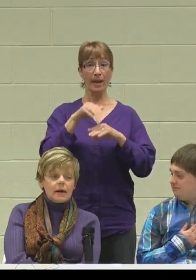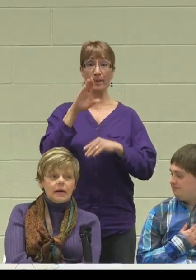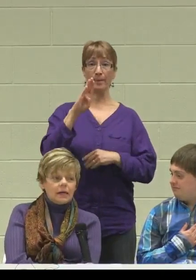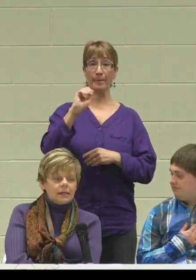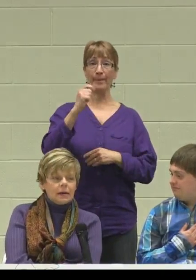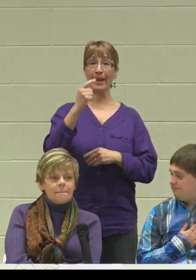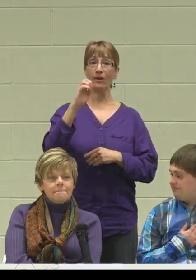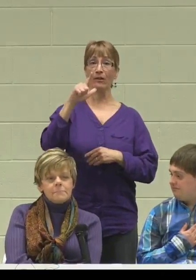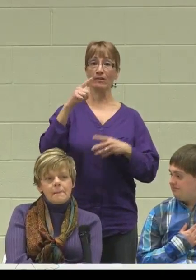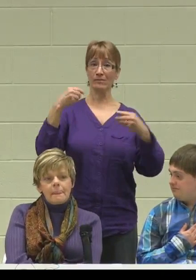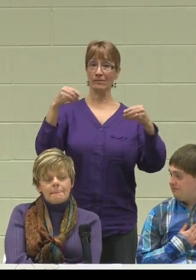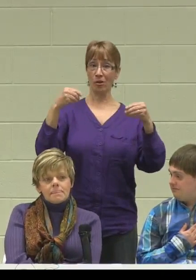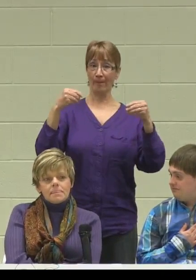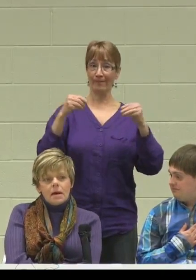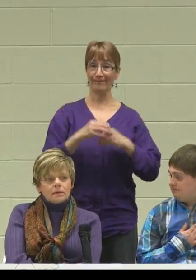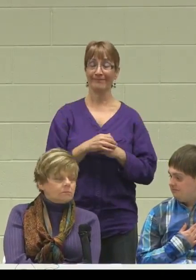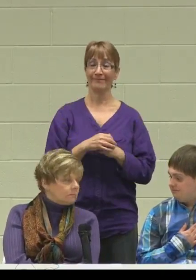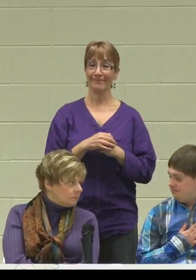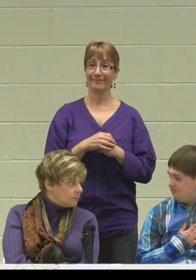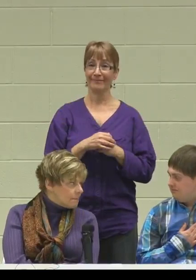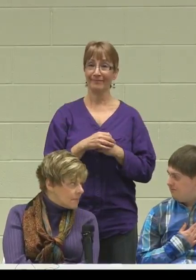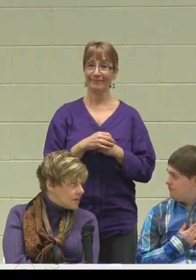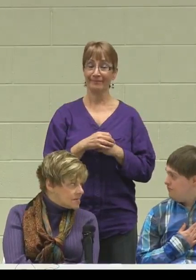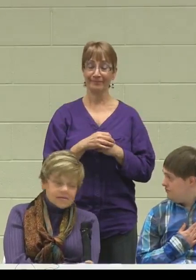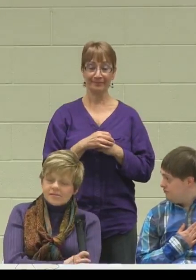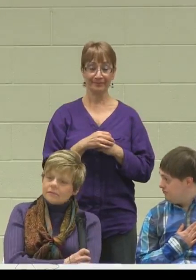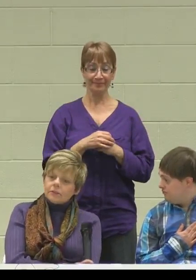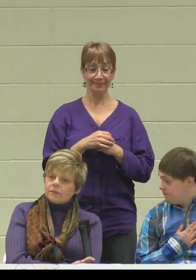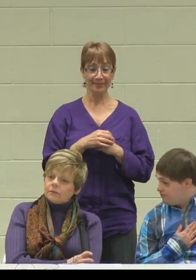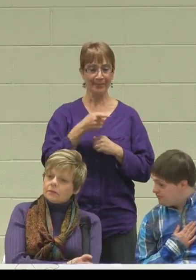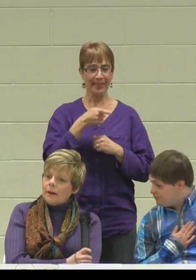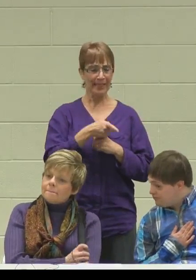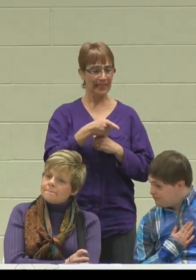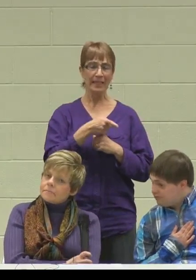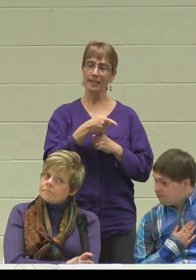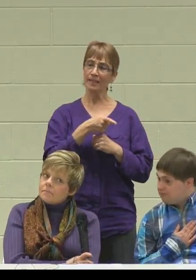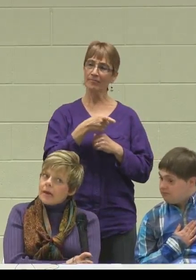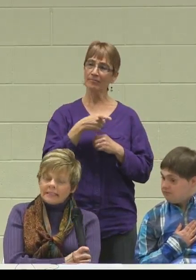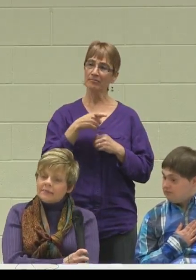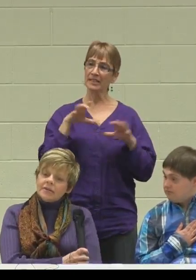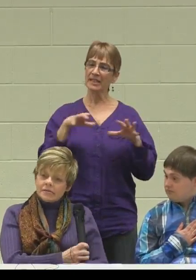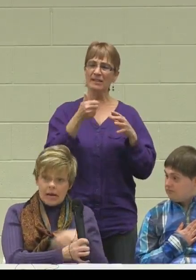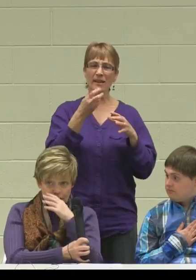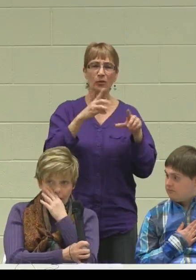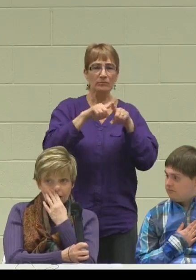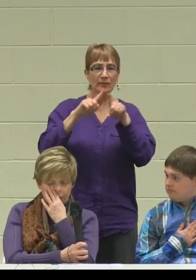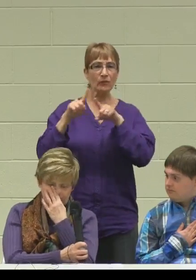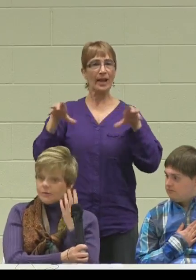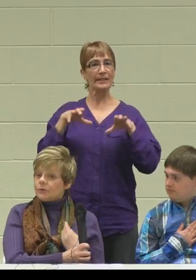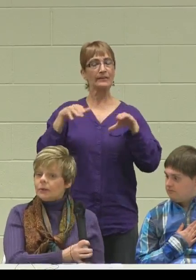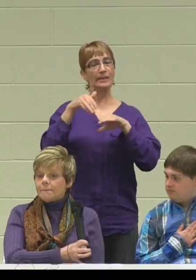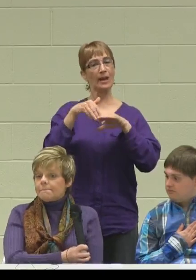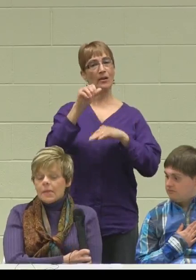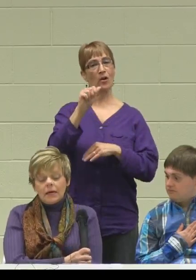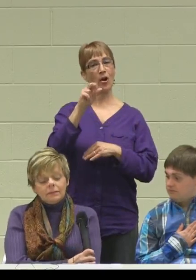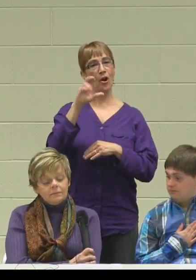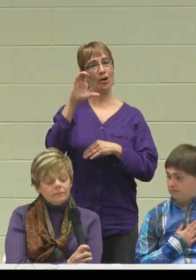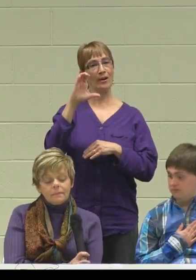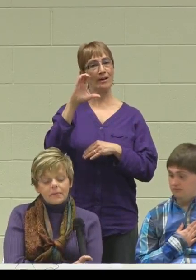and did several activities at the ARC, Thrift Store.